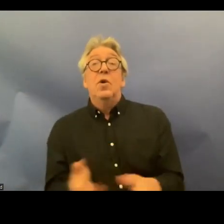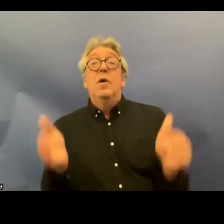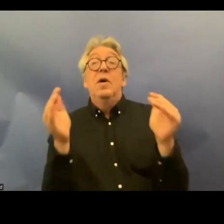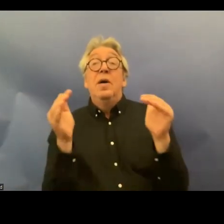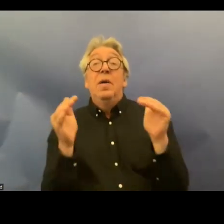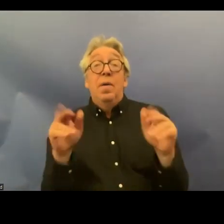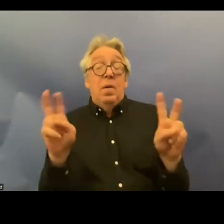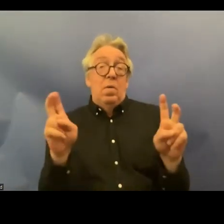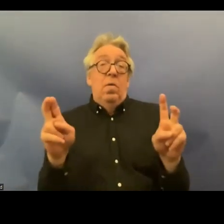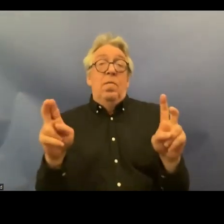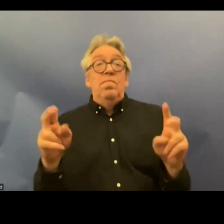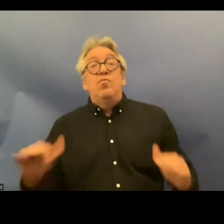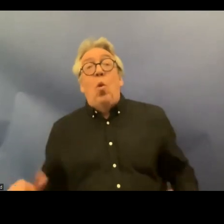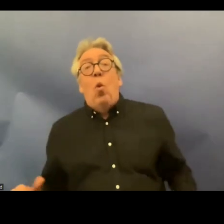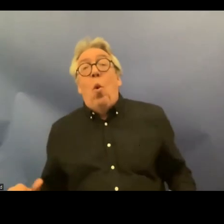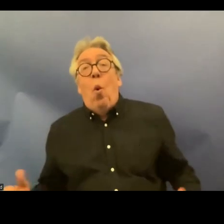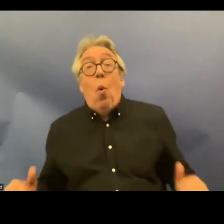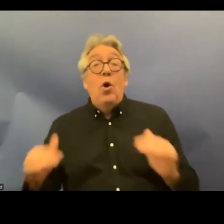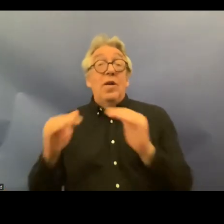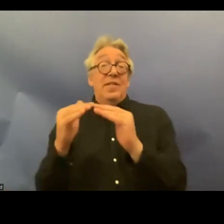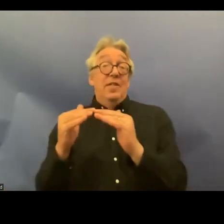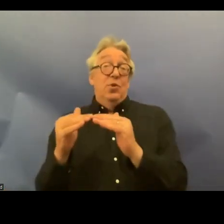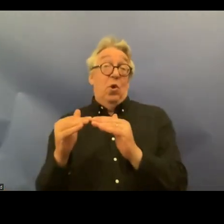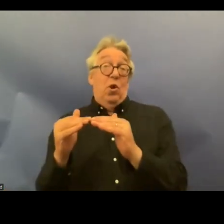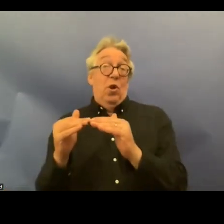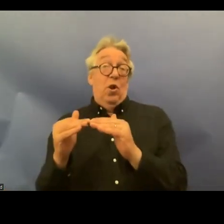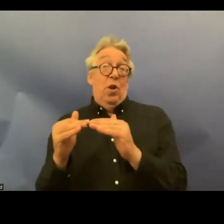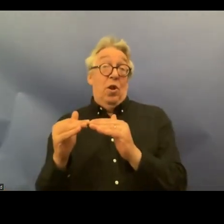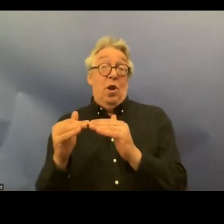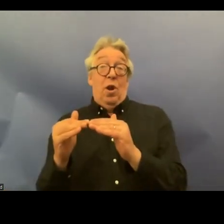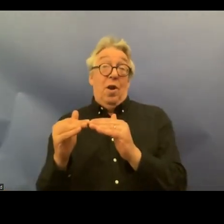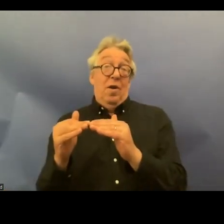organizational and procedural obligations monitoring and participation